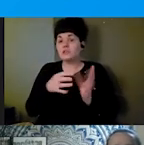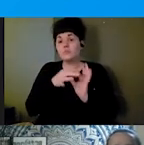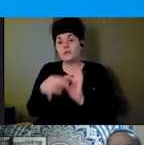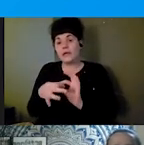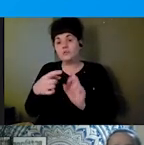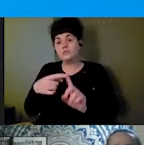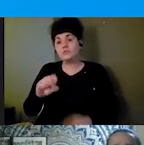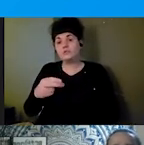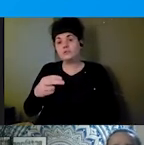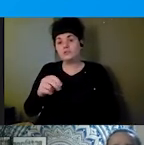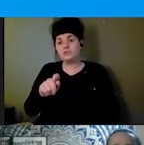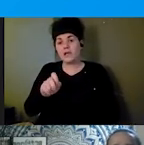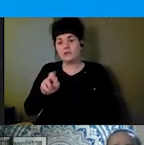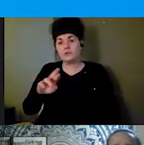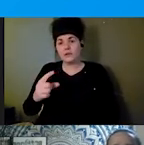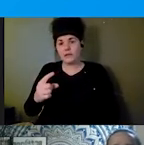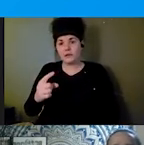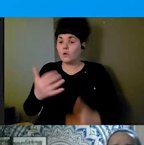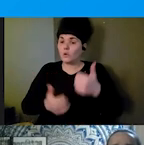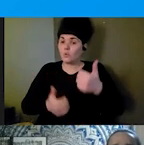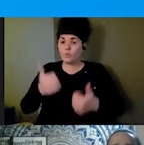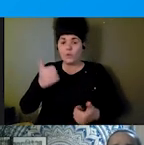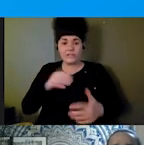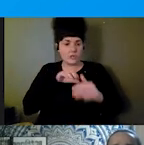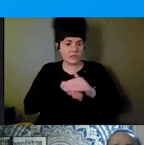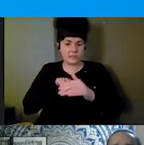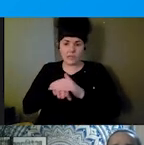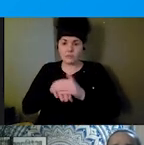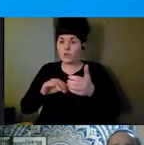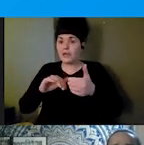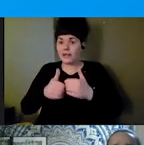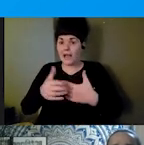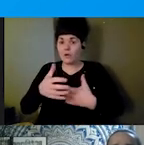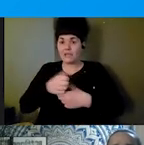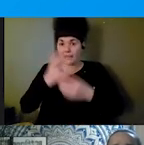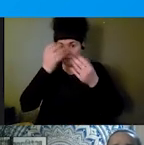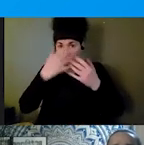shelters are accessible and how to get that information out around accessible shelters, we would not be